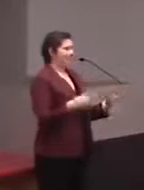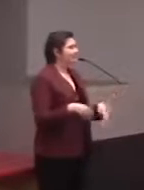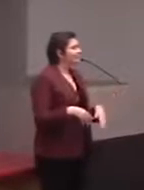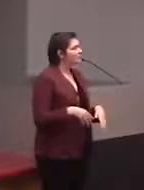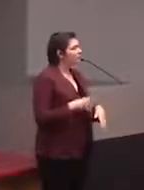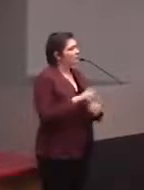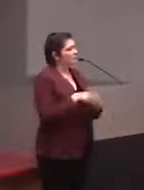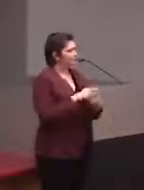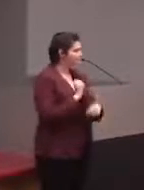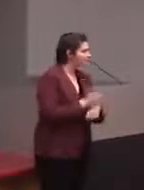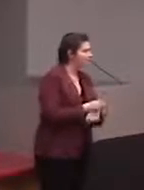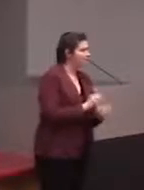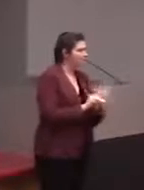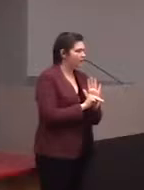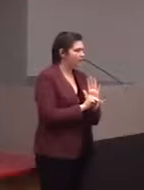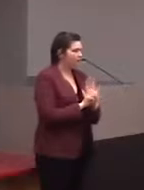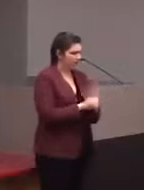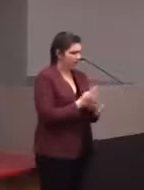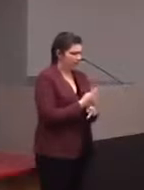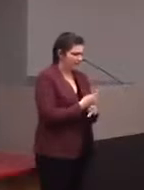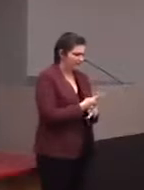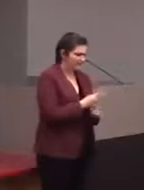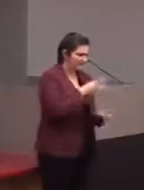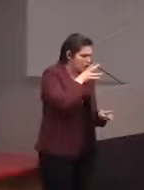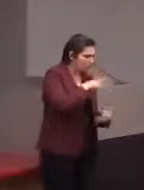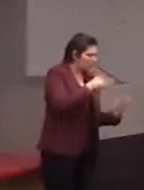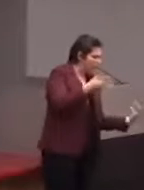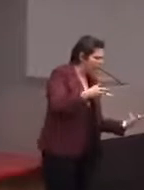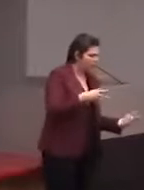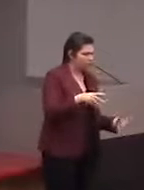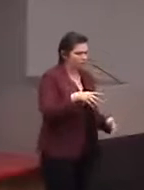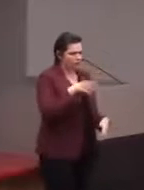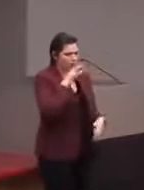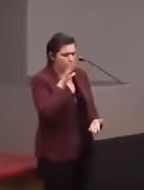have to sort of titrate, "Okay, is it talking too little, "is it talking too much?"